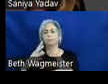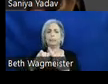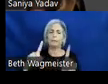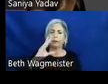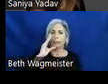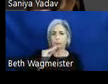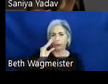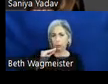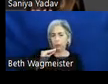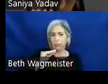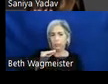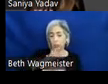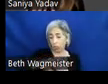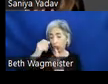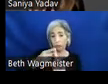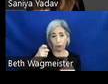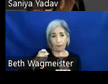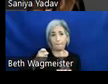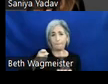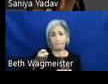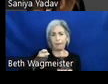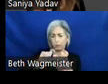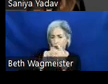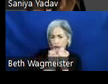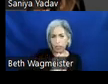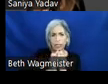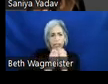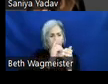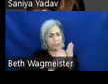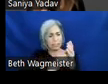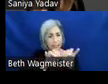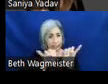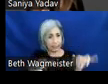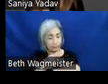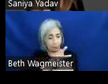from that will enhance and refine our design systems and products, building and designing